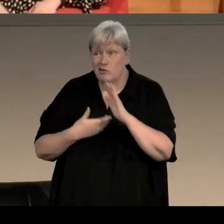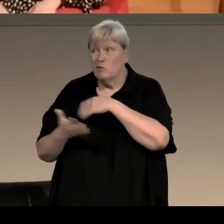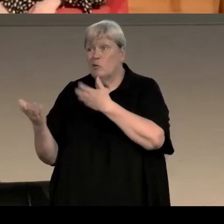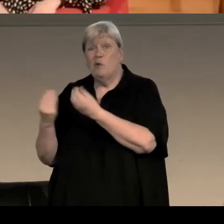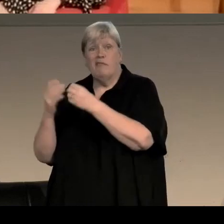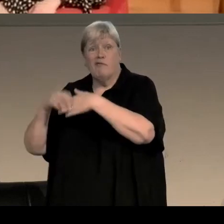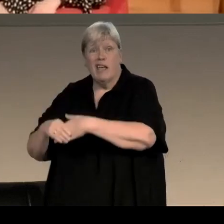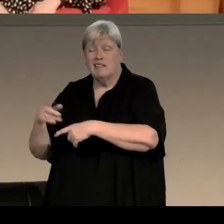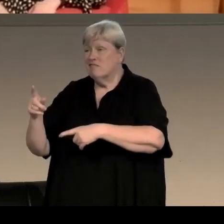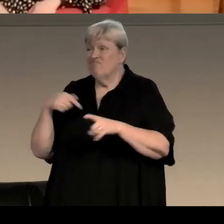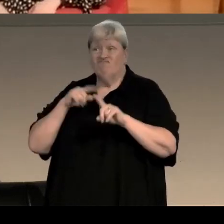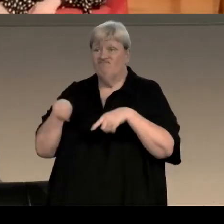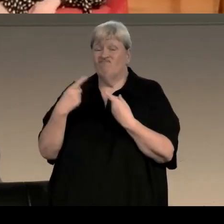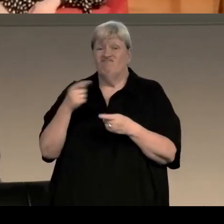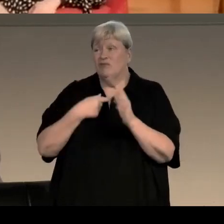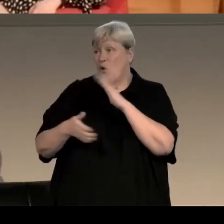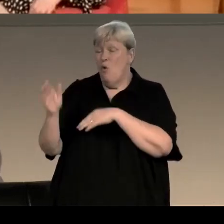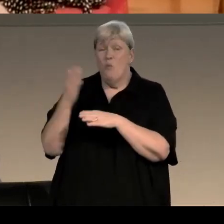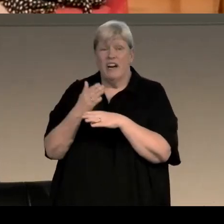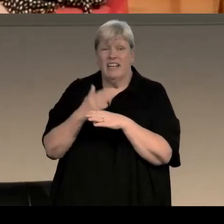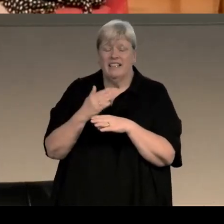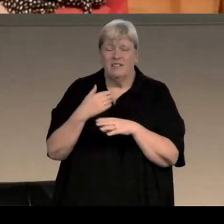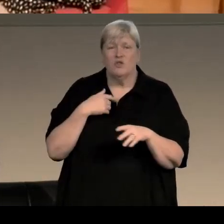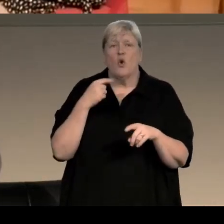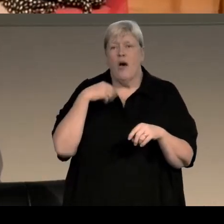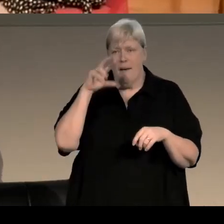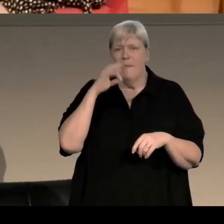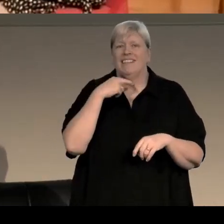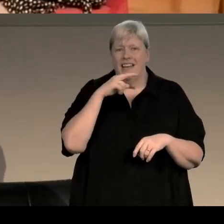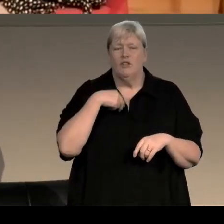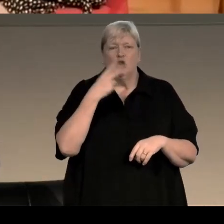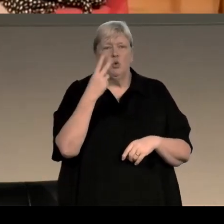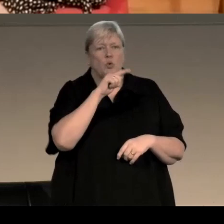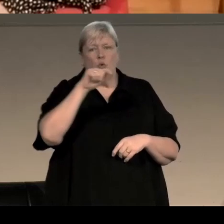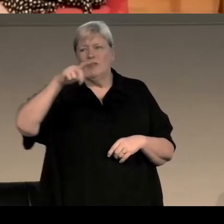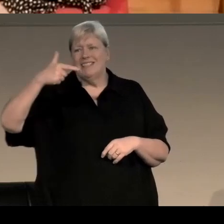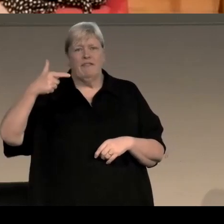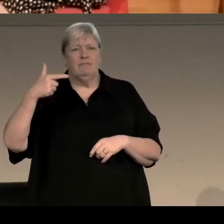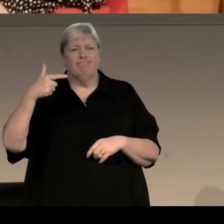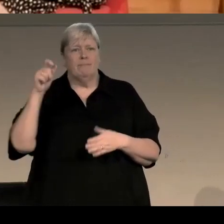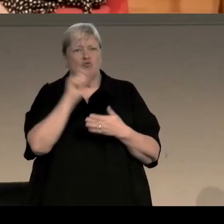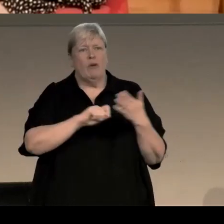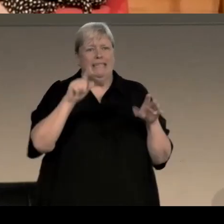and I put aside a block of time Monday afternoons from two o'clock to seven o'clock, and that was my writing time.